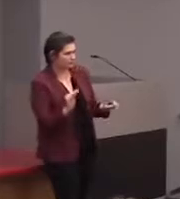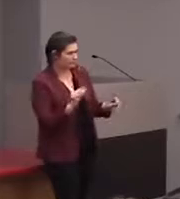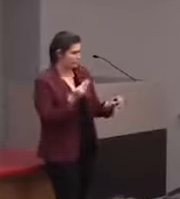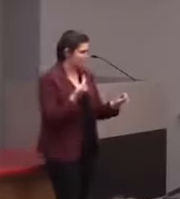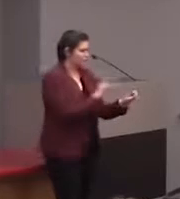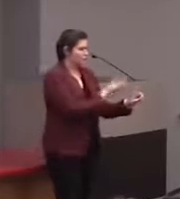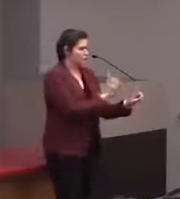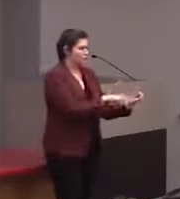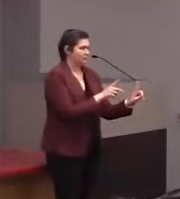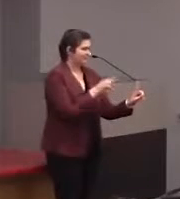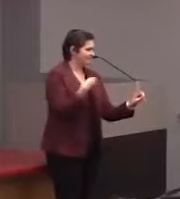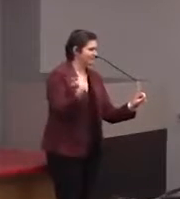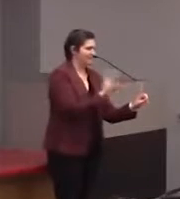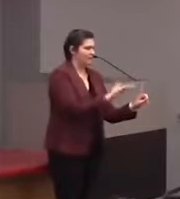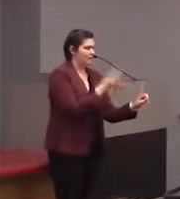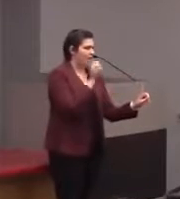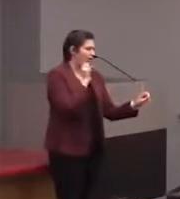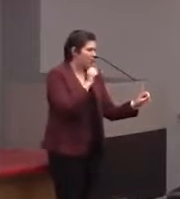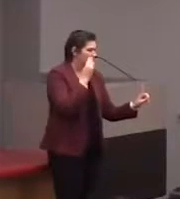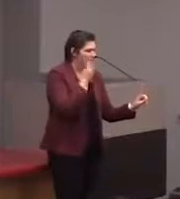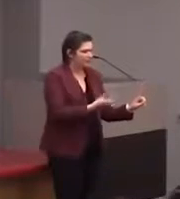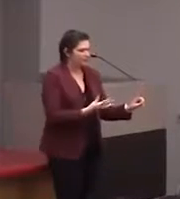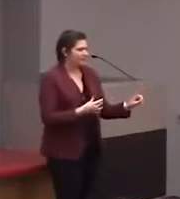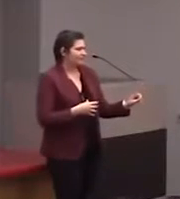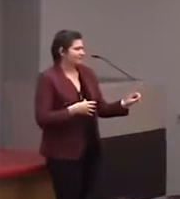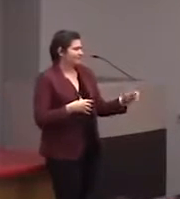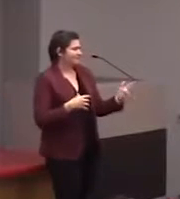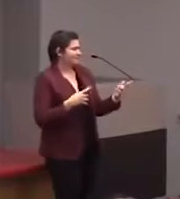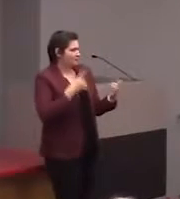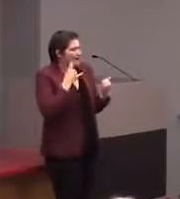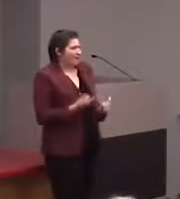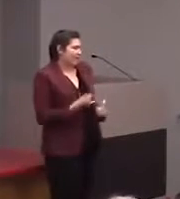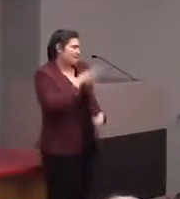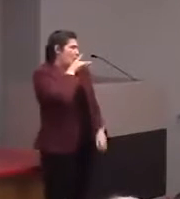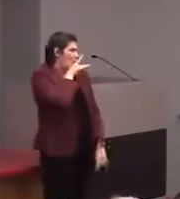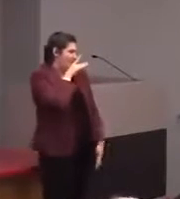because right now it's spoken.